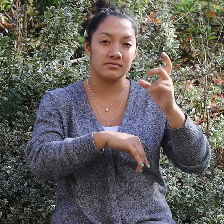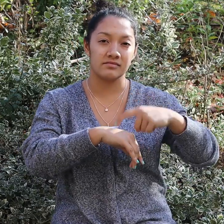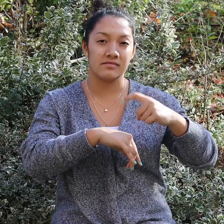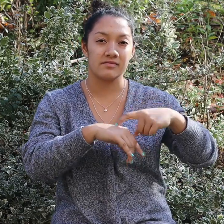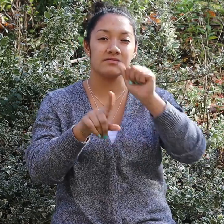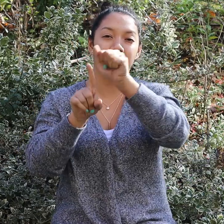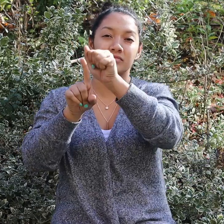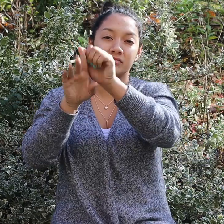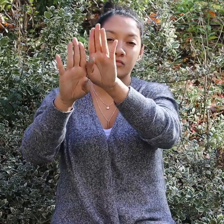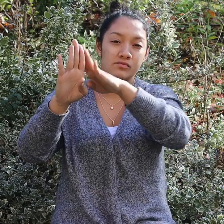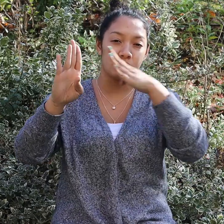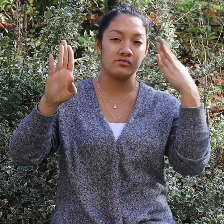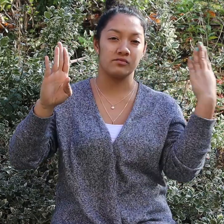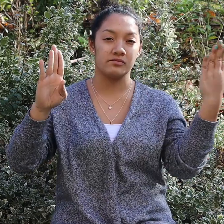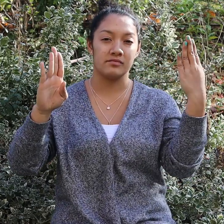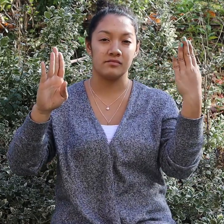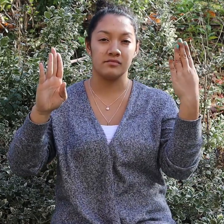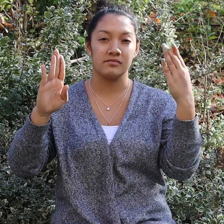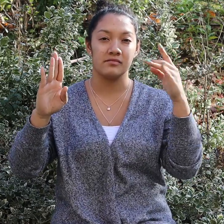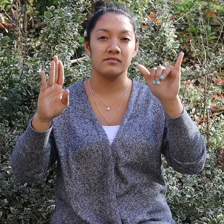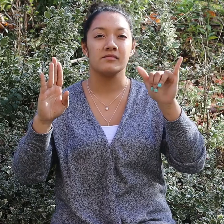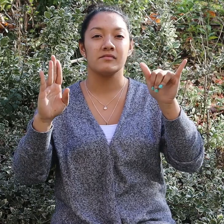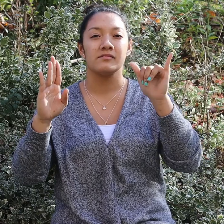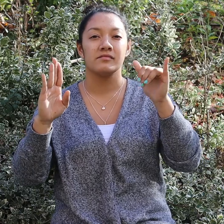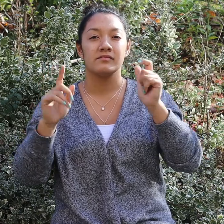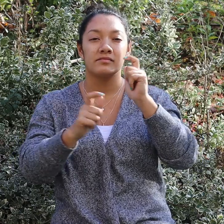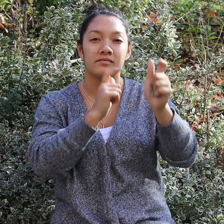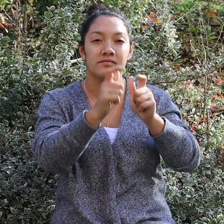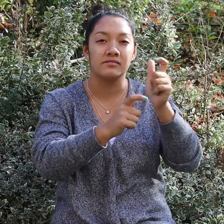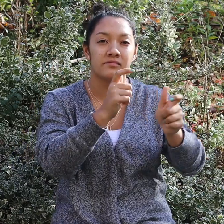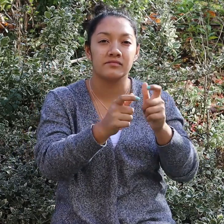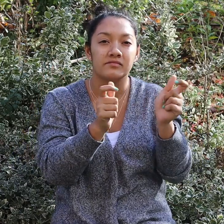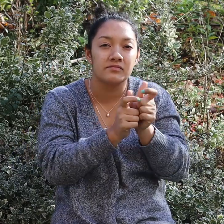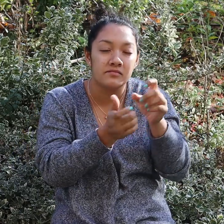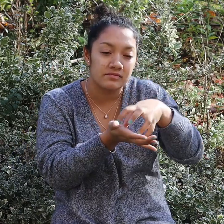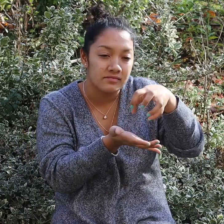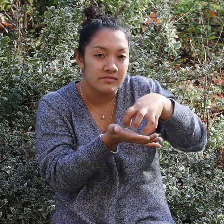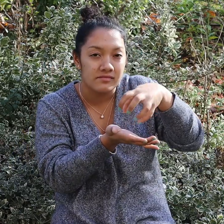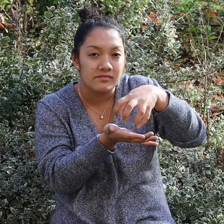Back then, the carolers were given small cakes in excange for their singing.